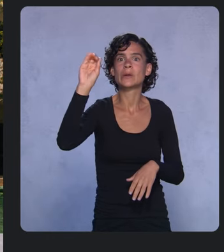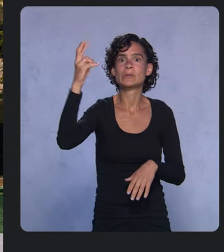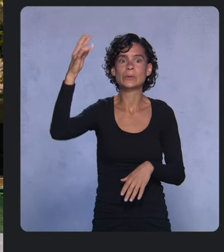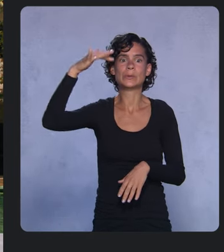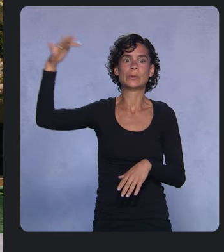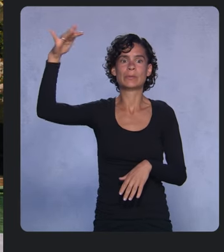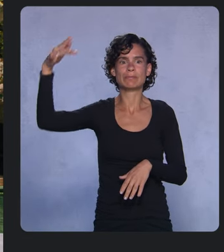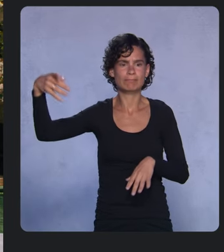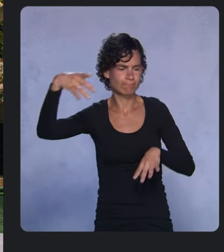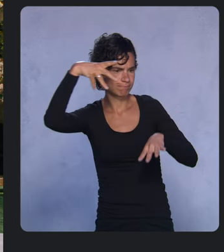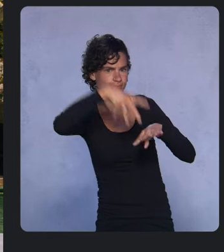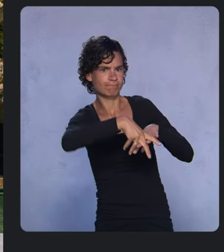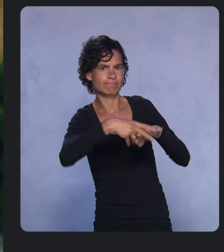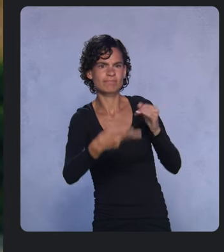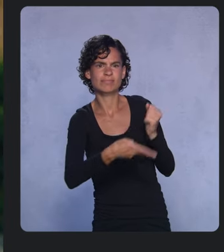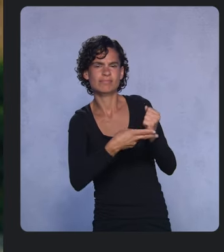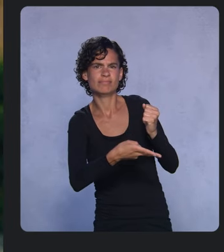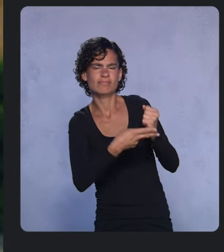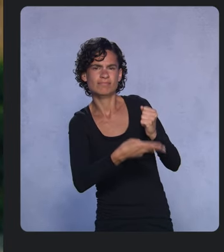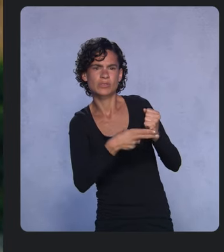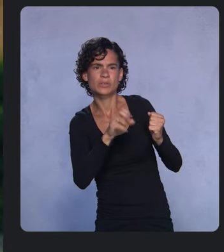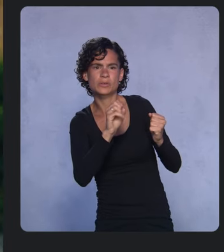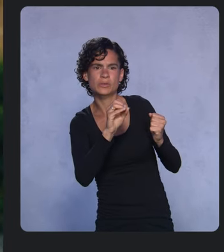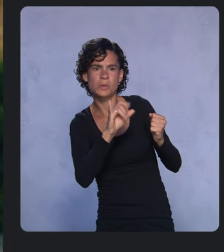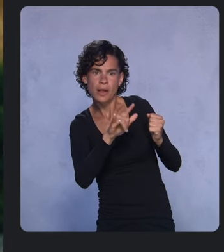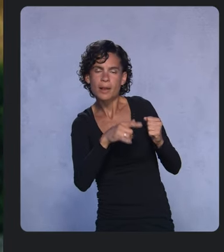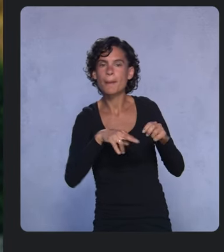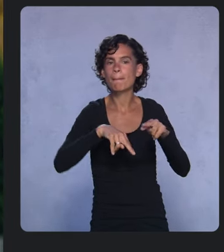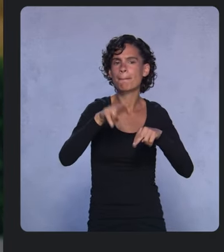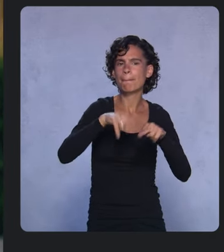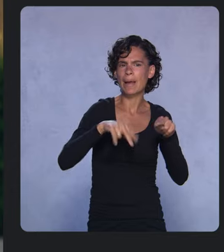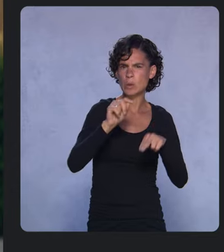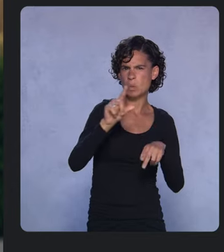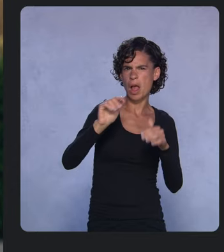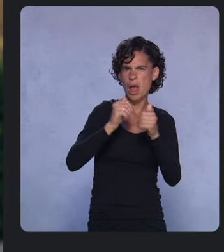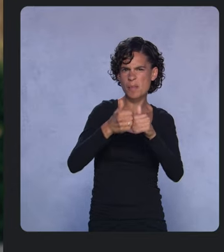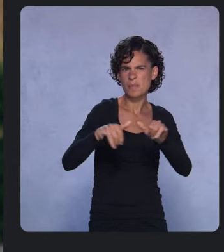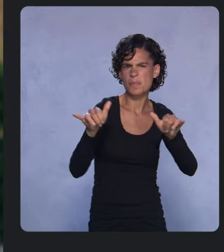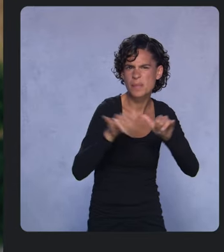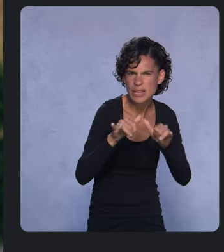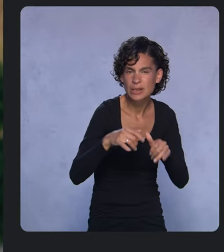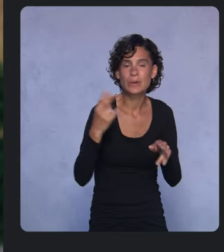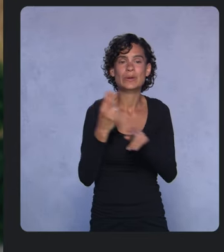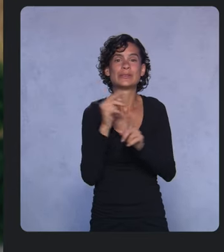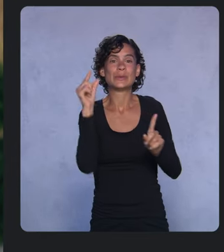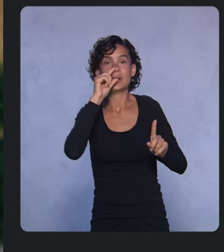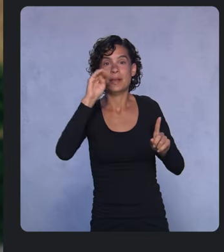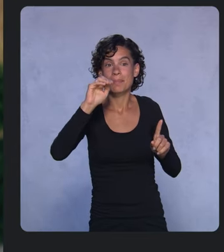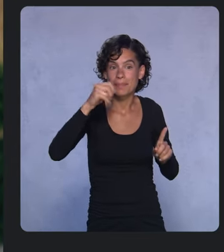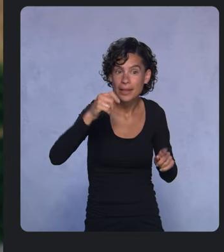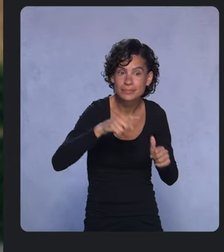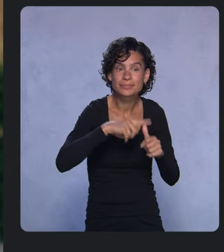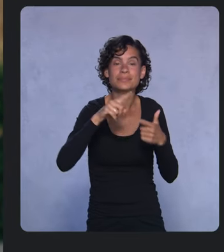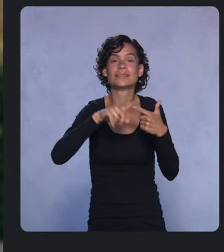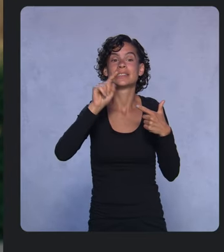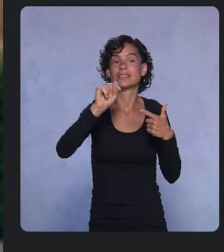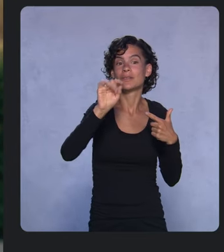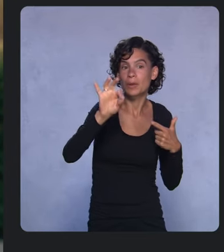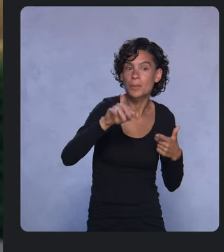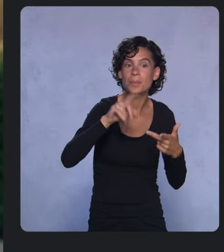that were needed to measure it. They’re using Google Maps, TensorFlow and our Compute platforms to allow instant carbon level testing.